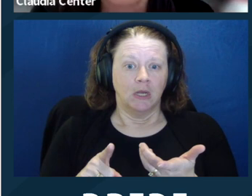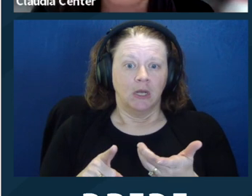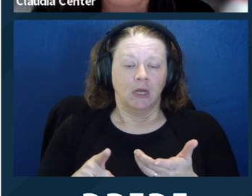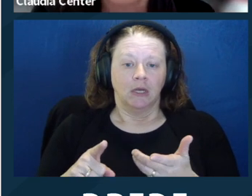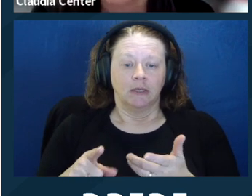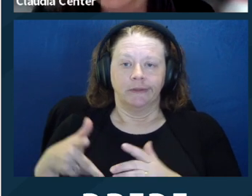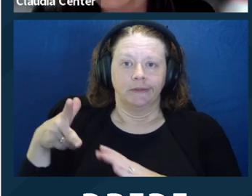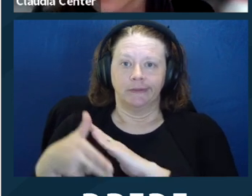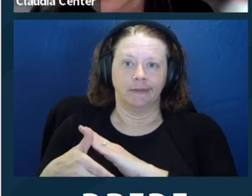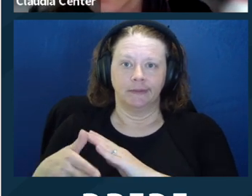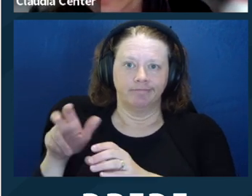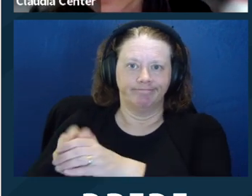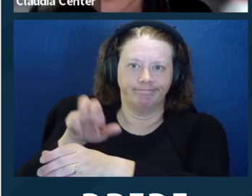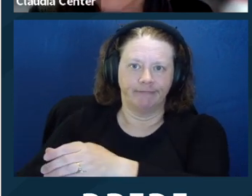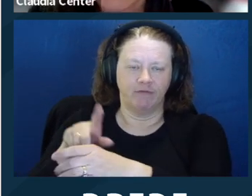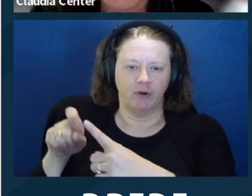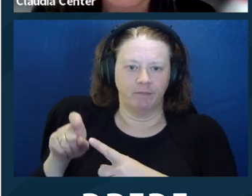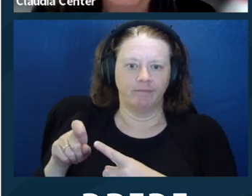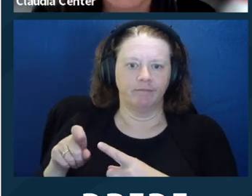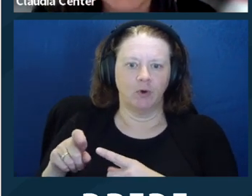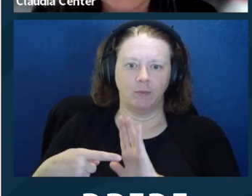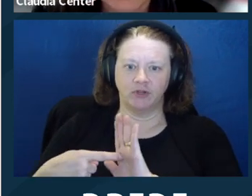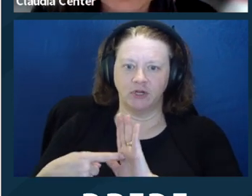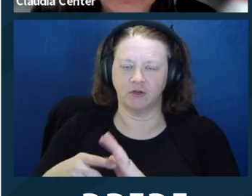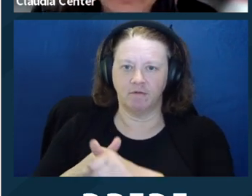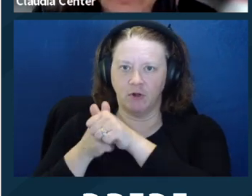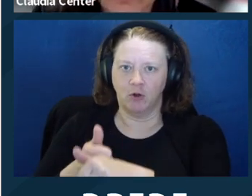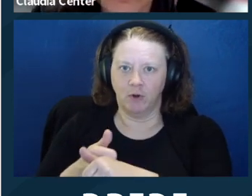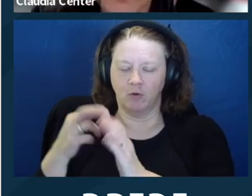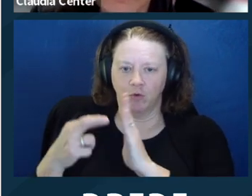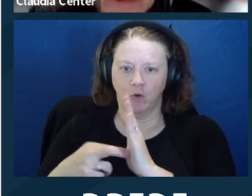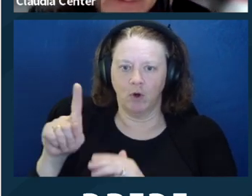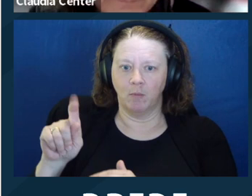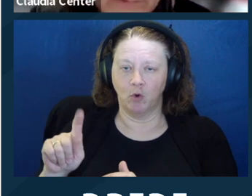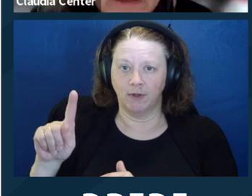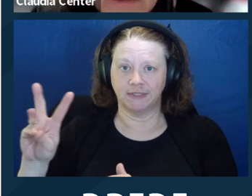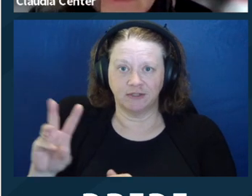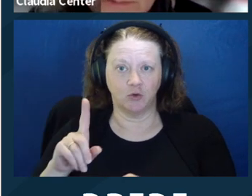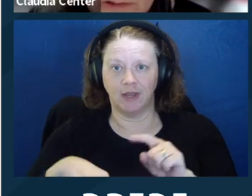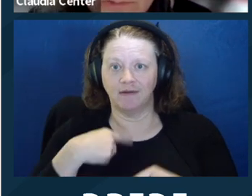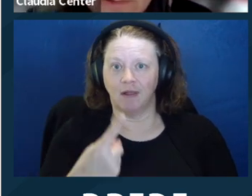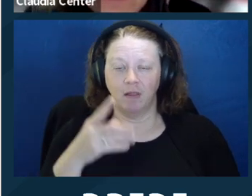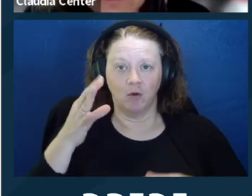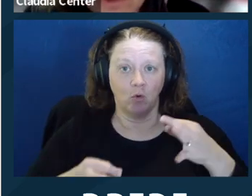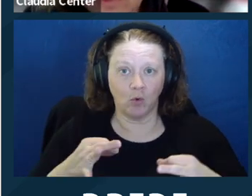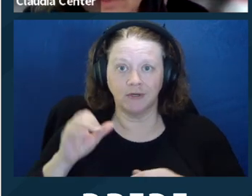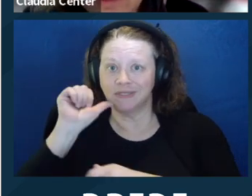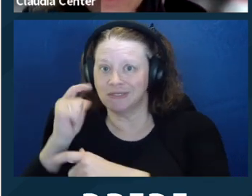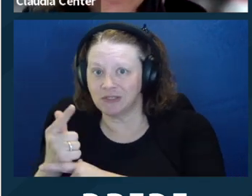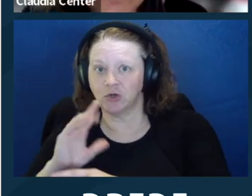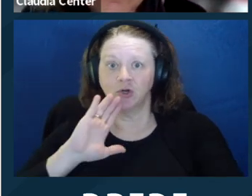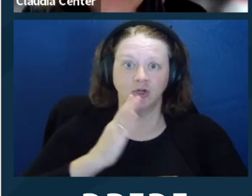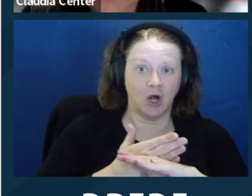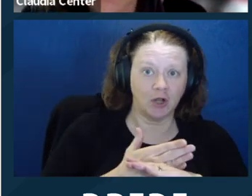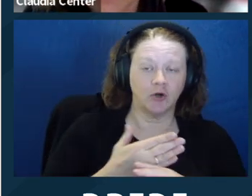the sister, you can't tell the daughter this is how you proceed. So again, no option in